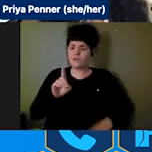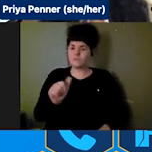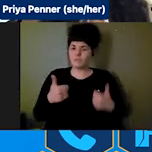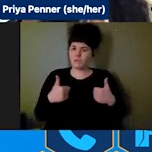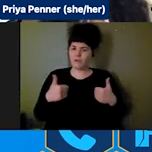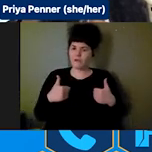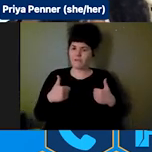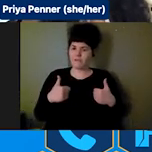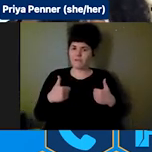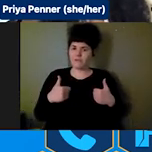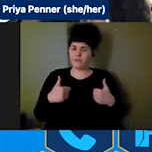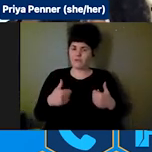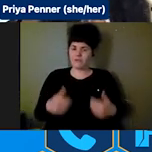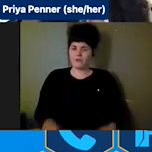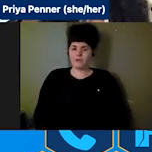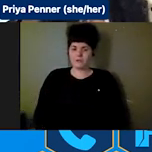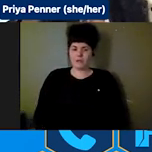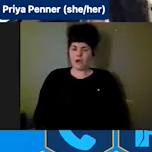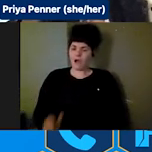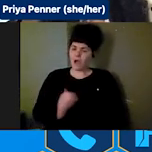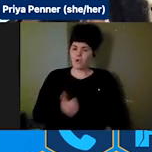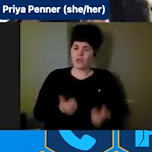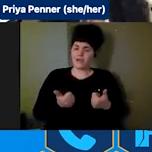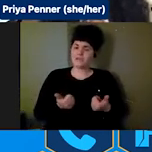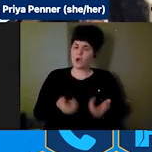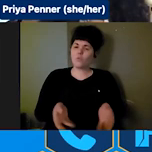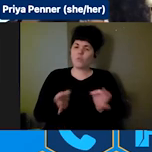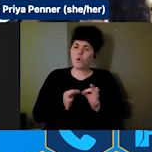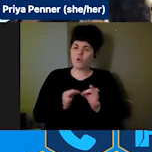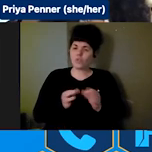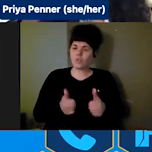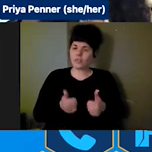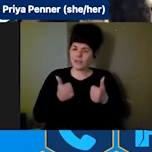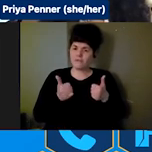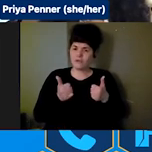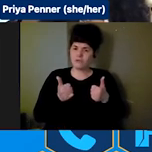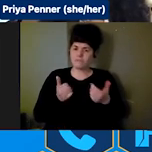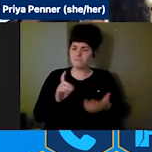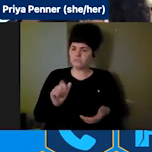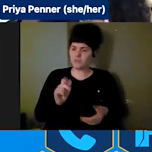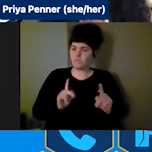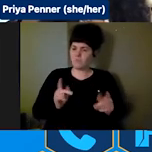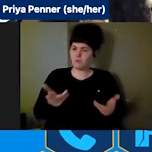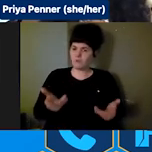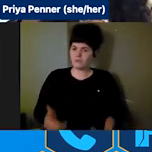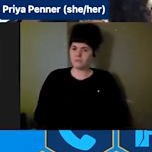lives are worth living as disabled people.